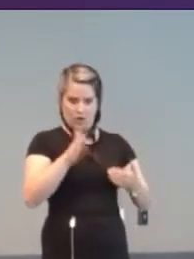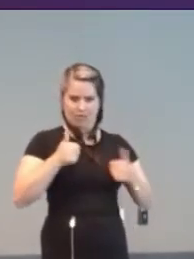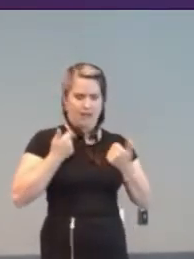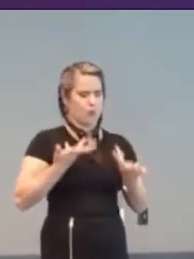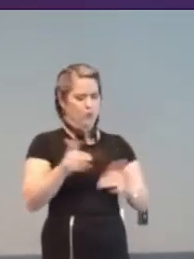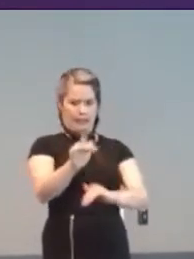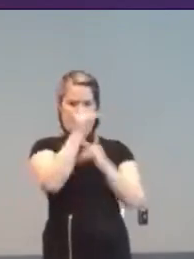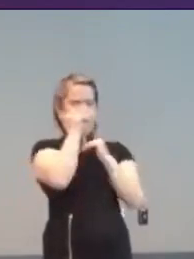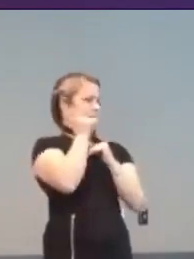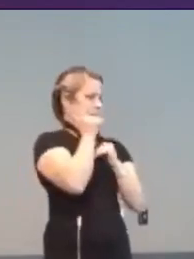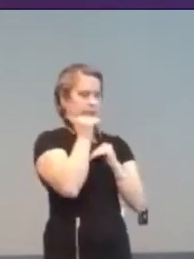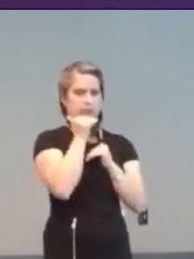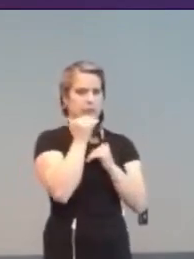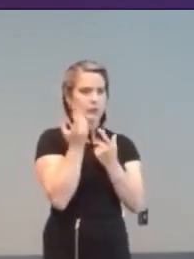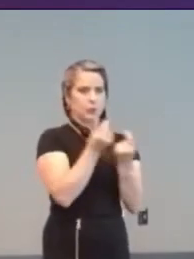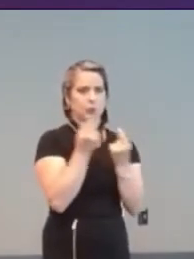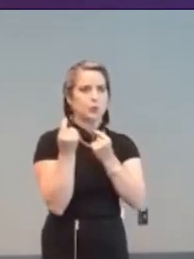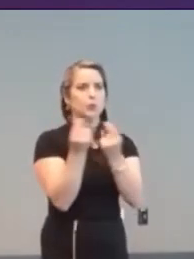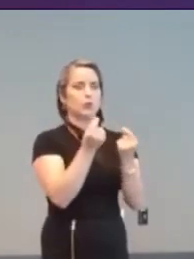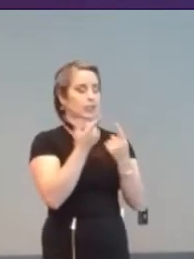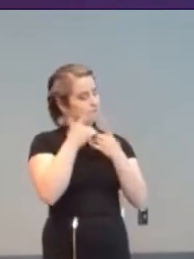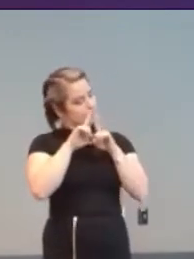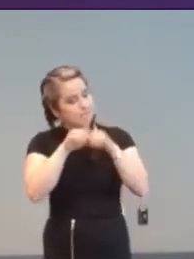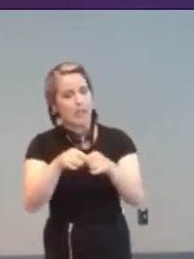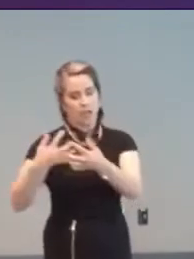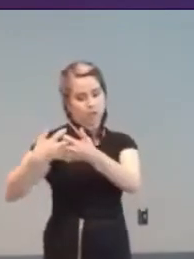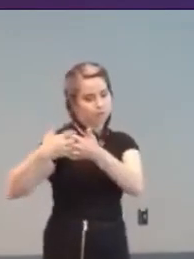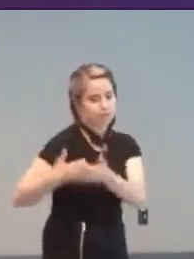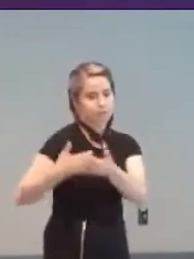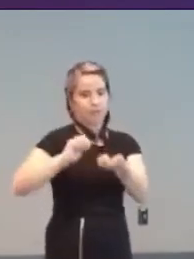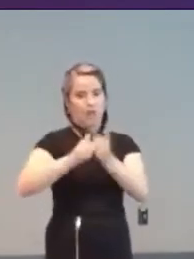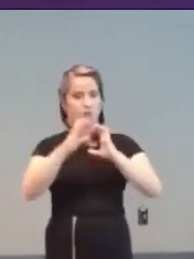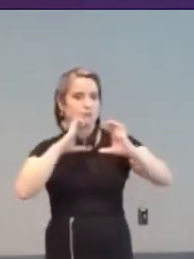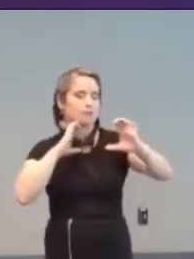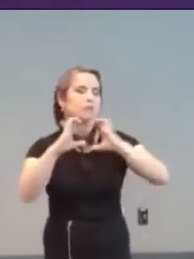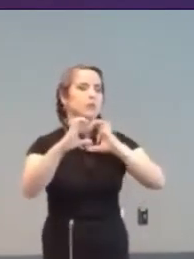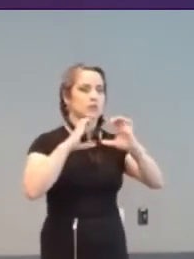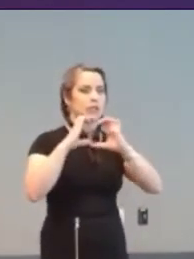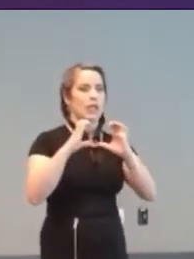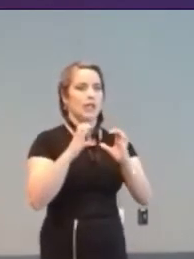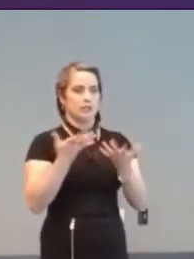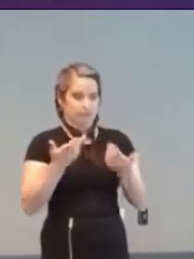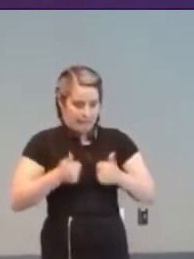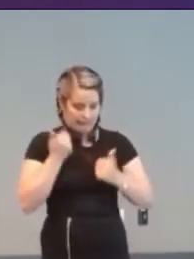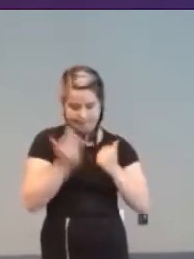space and depended totally on machinery for her communications and air supply.